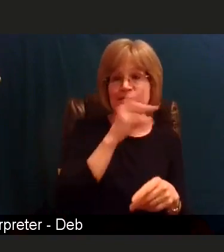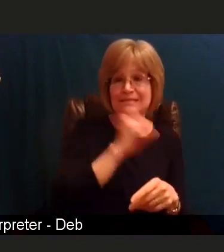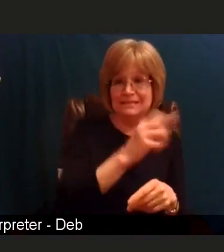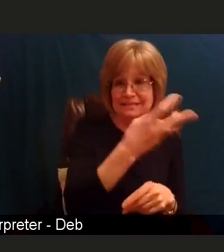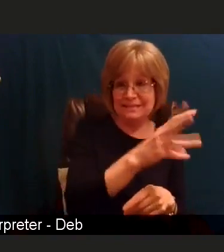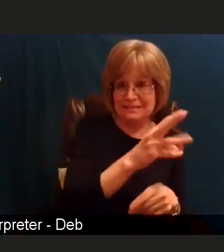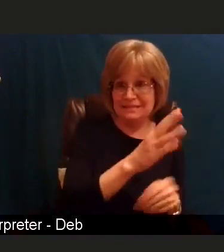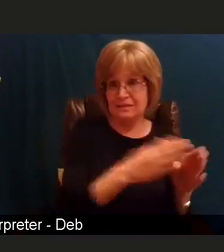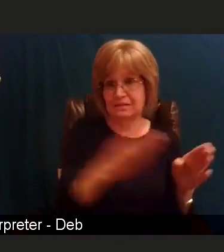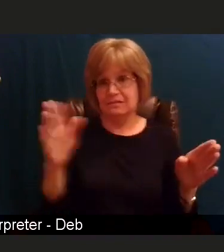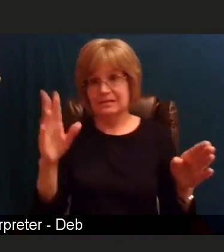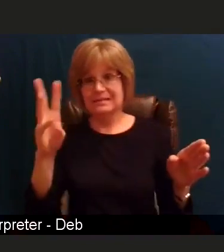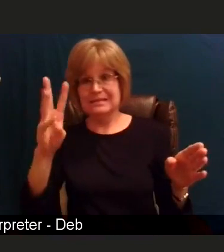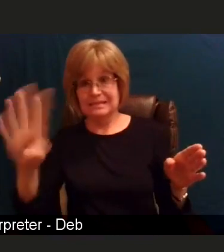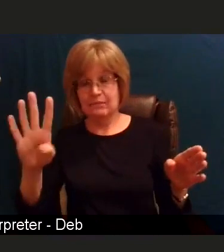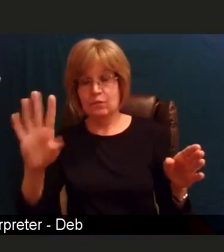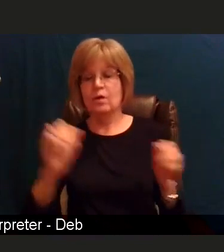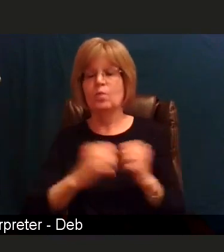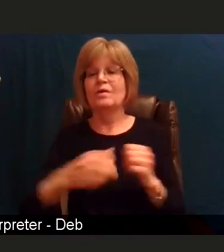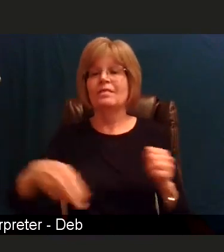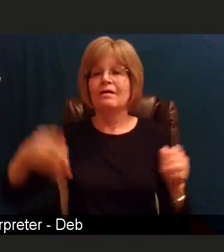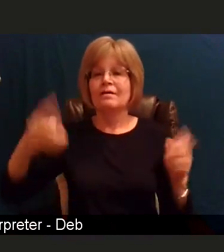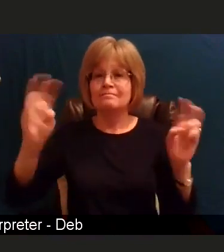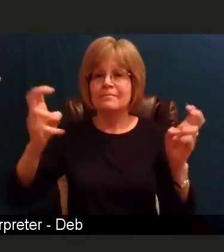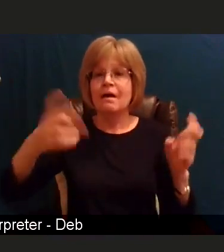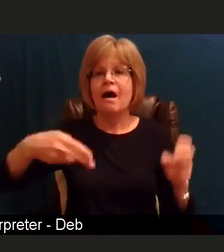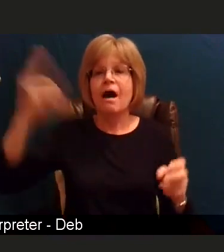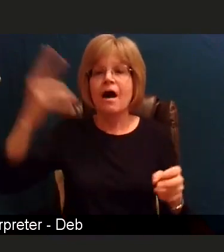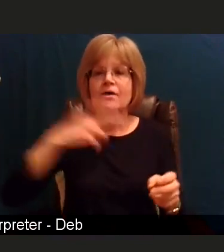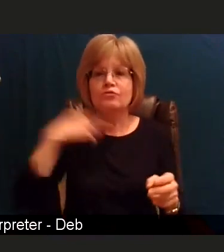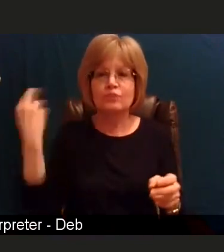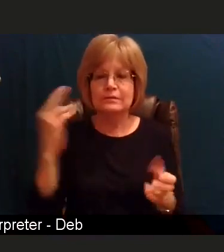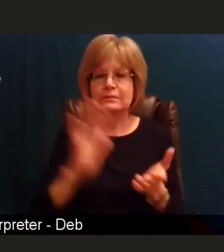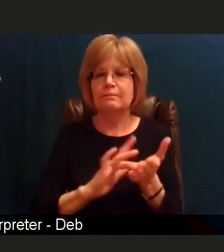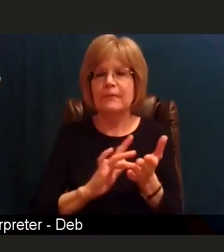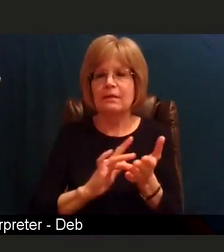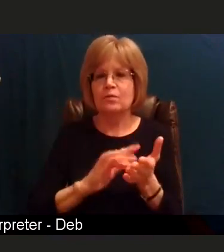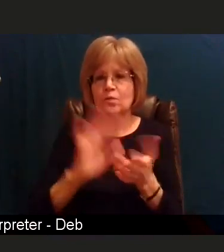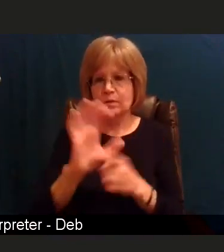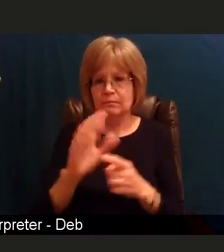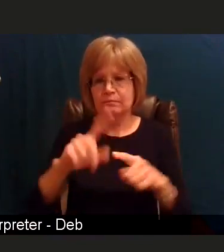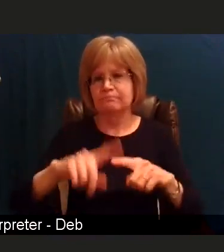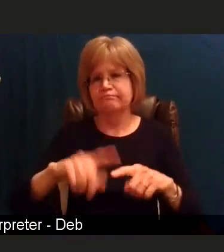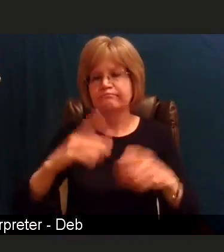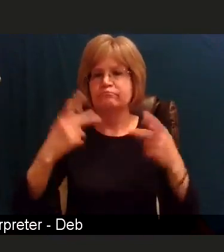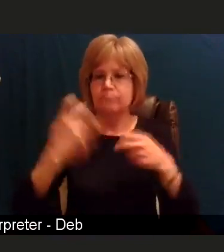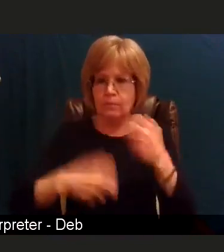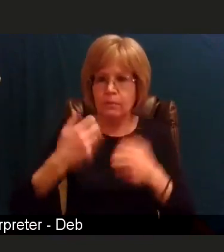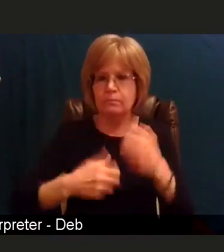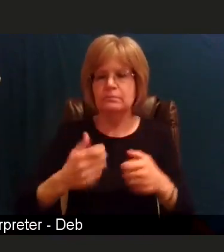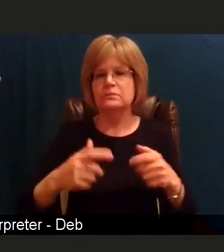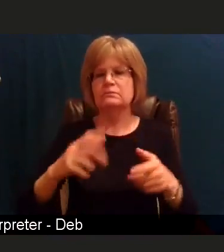with high-risk medical conditions, and those high-risk medical conditions include obesity,